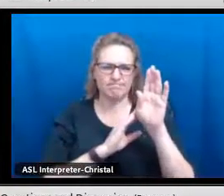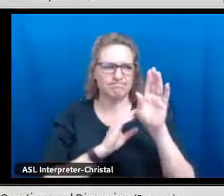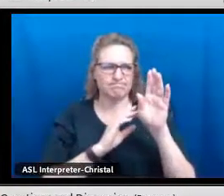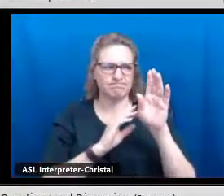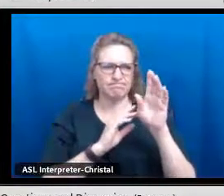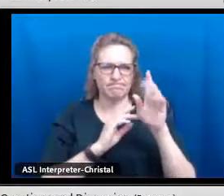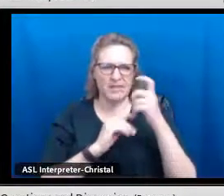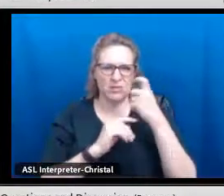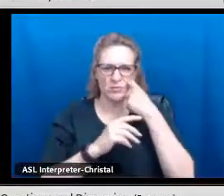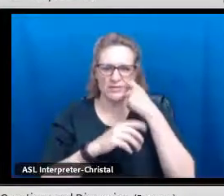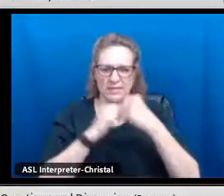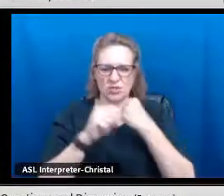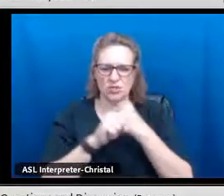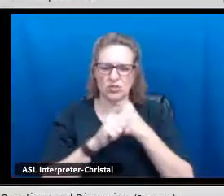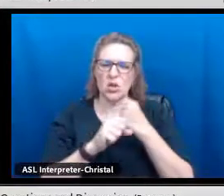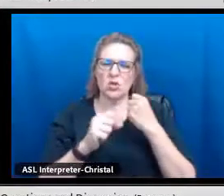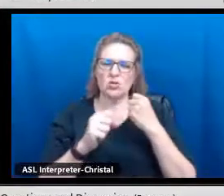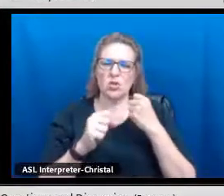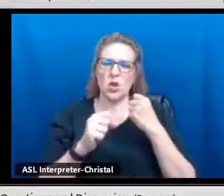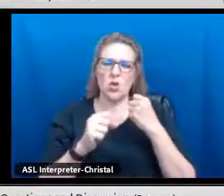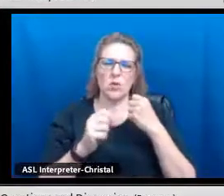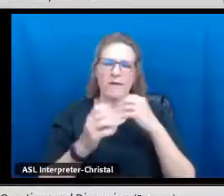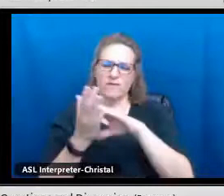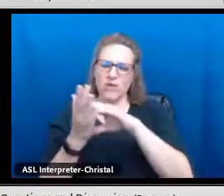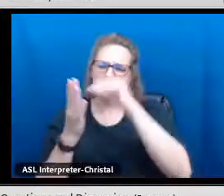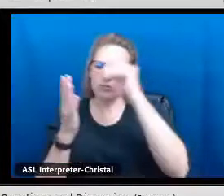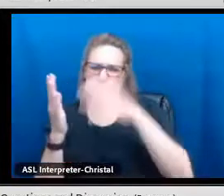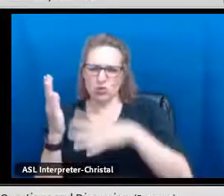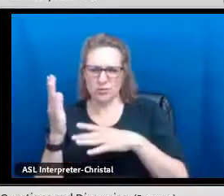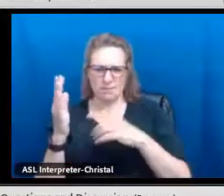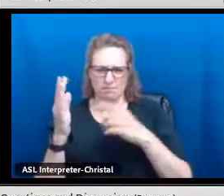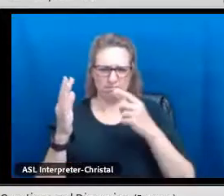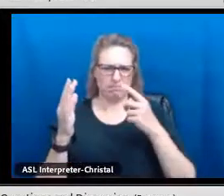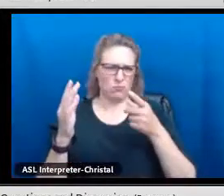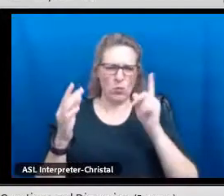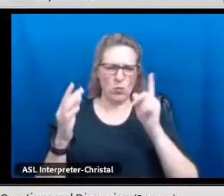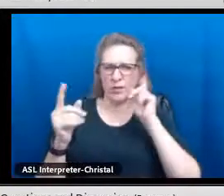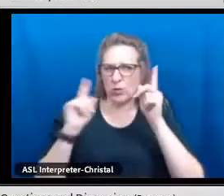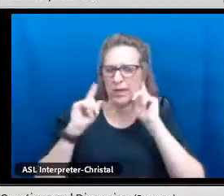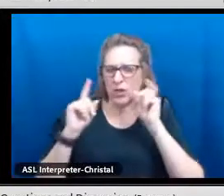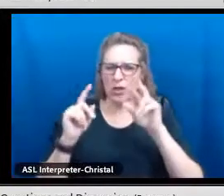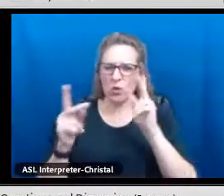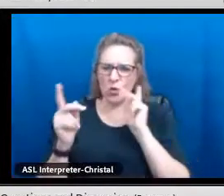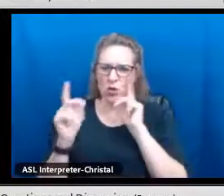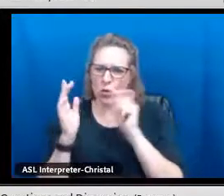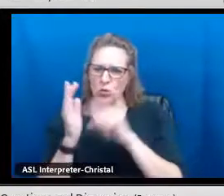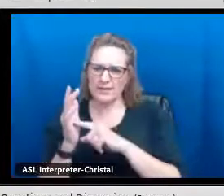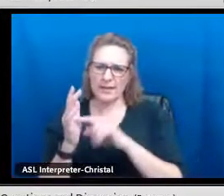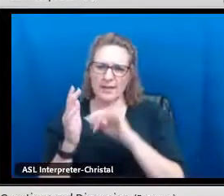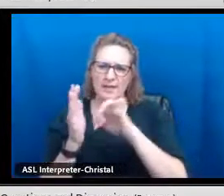seals have grown over the past couple of years and so, what are you seeing in terms of benefits